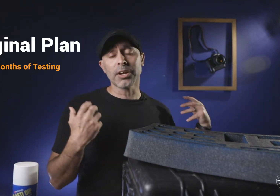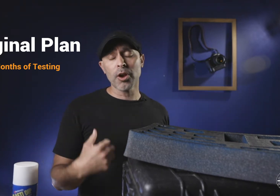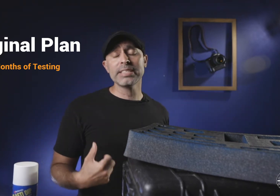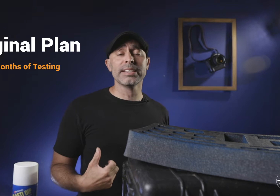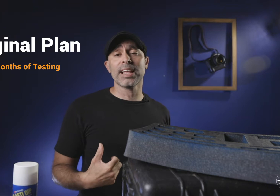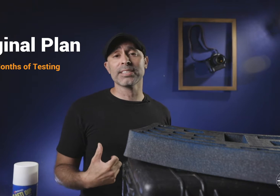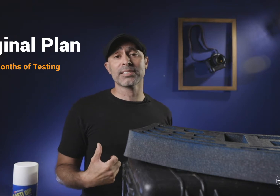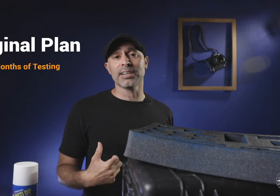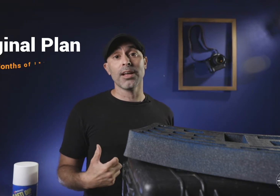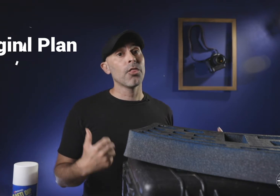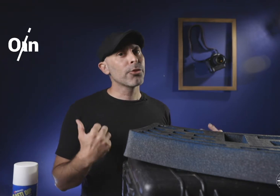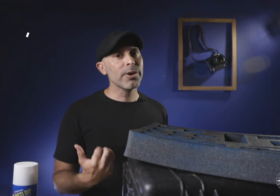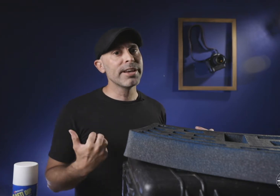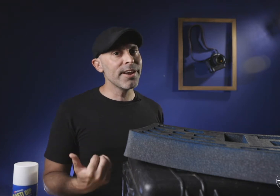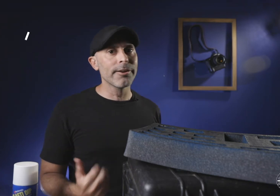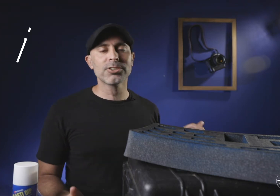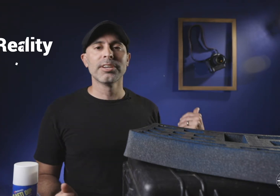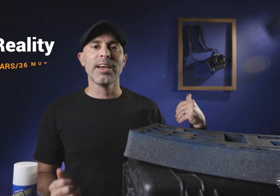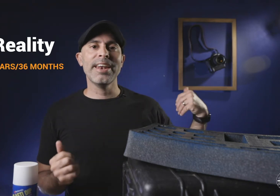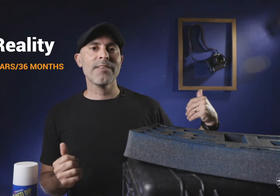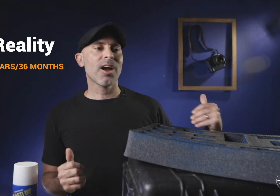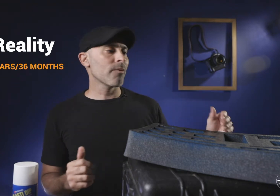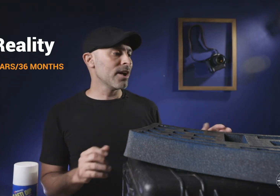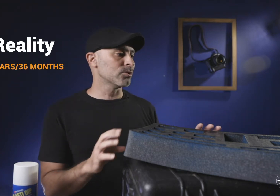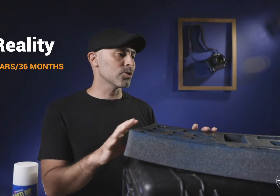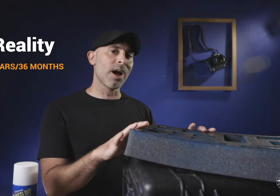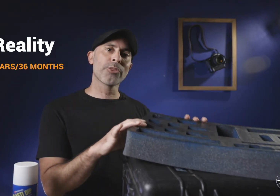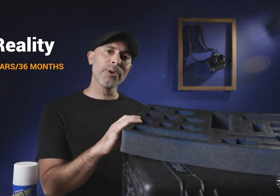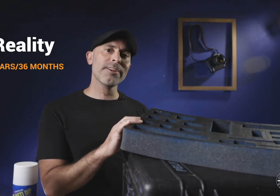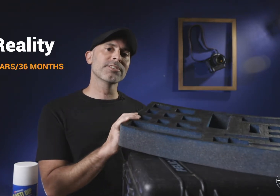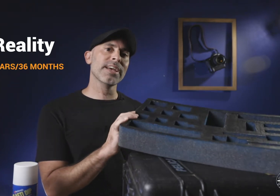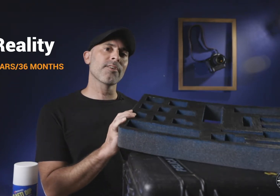crazy the last three years and never got around to it so now three years later I